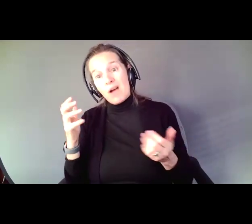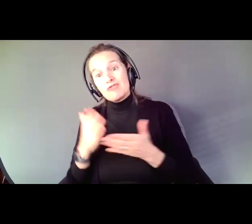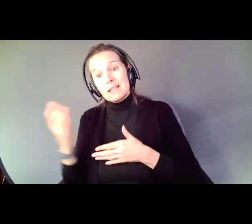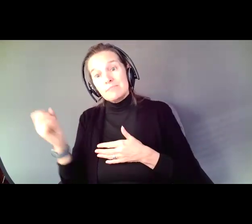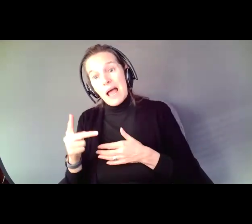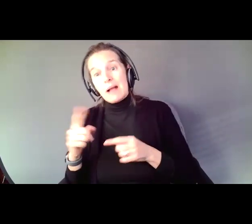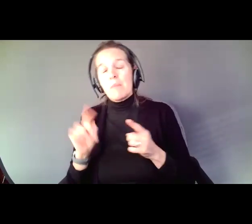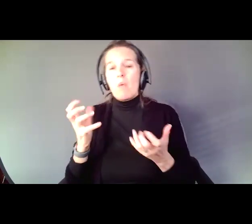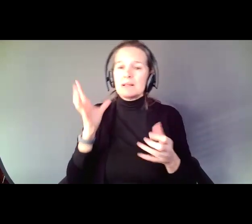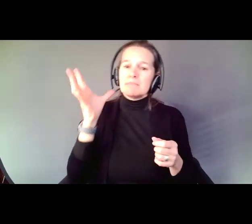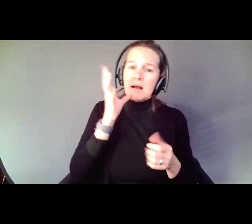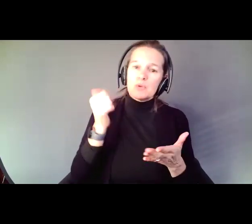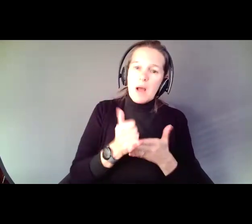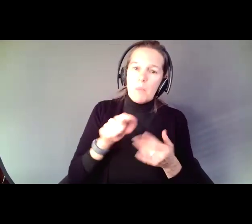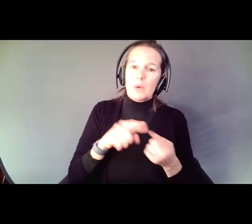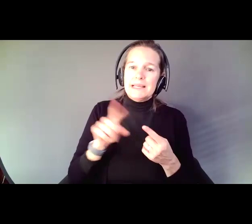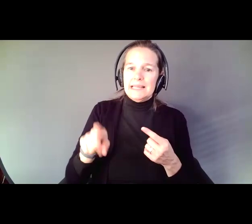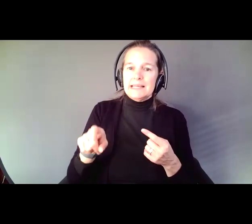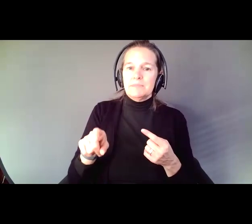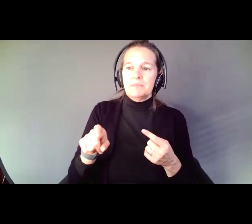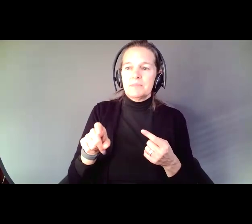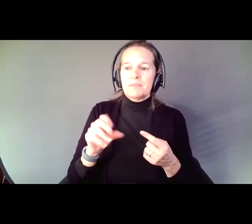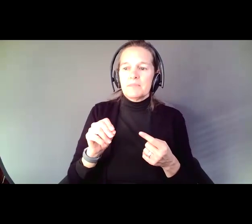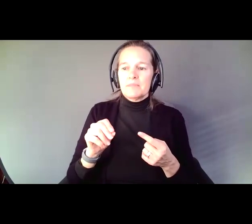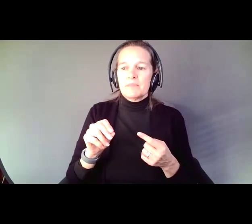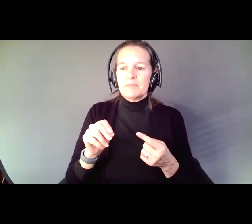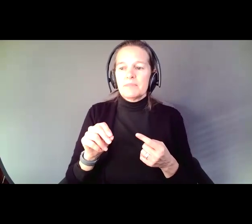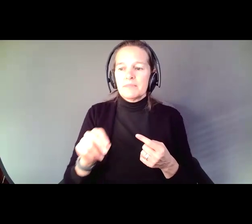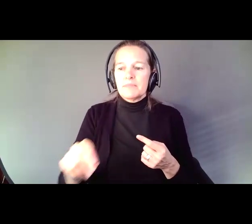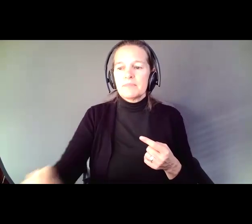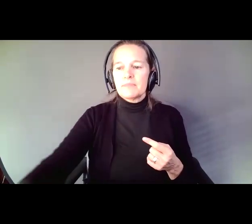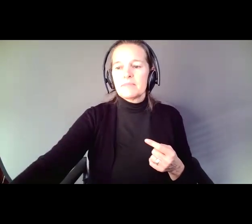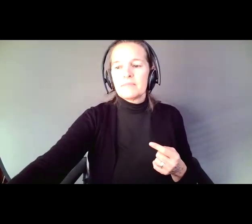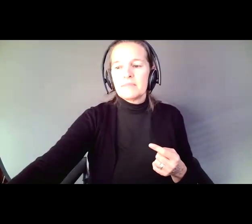The mom wanted Tanya to be as independent as possible but wanted to be able to step in if Tanya